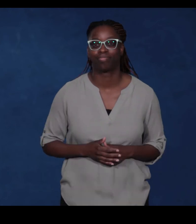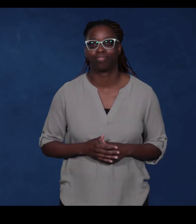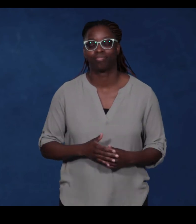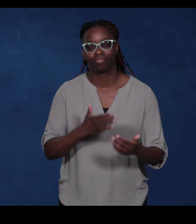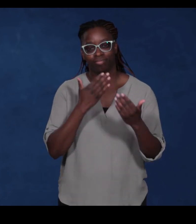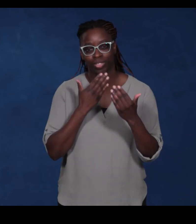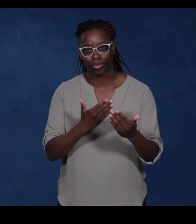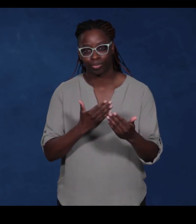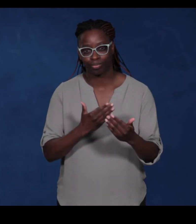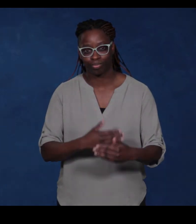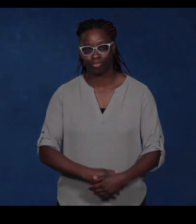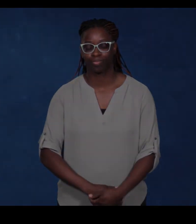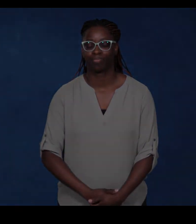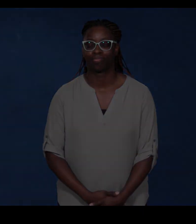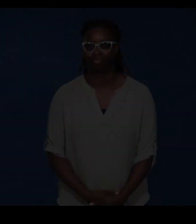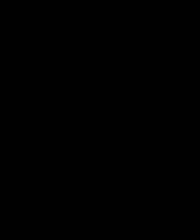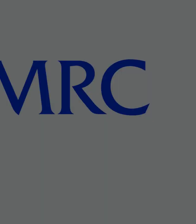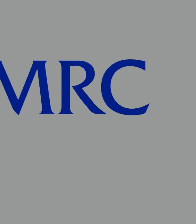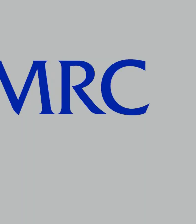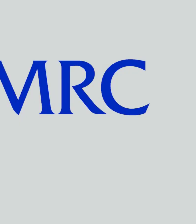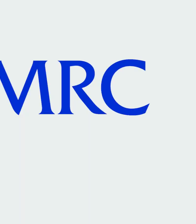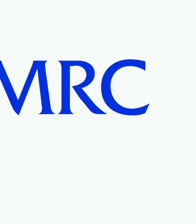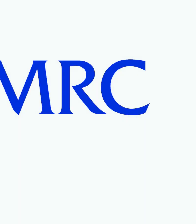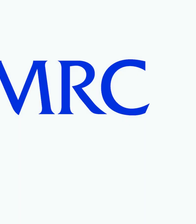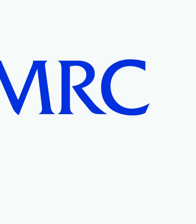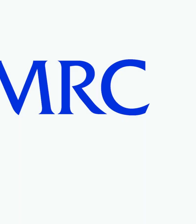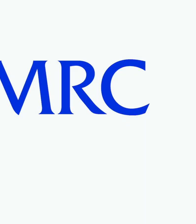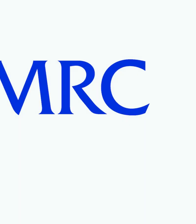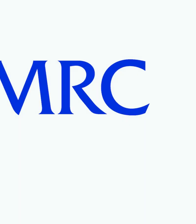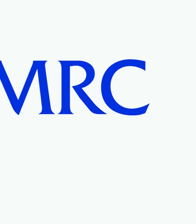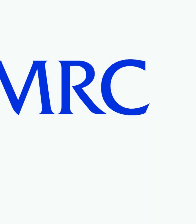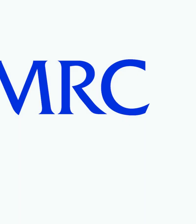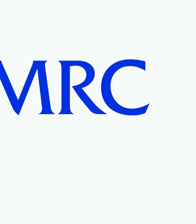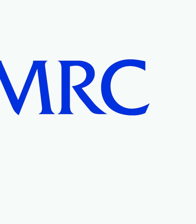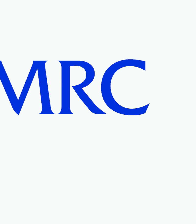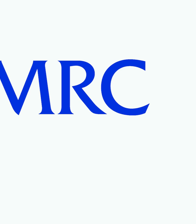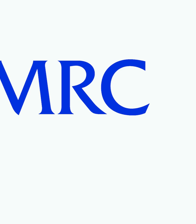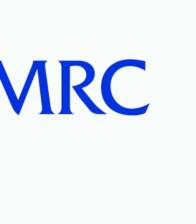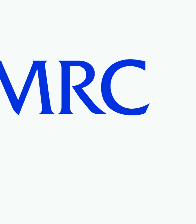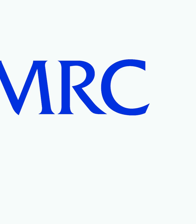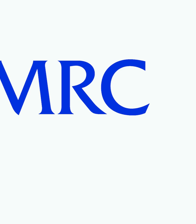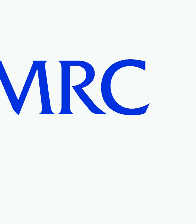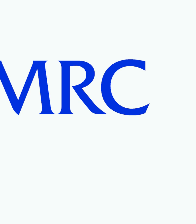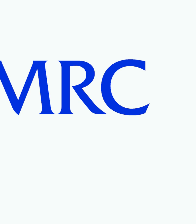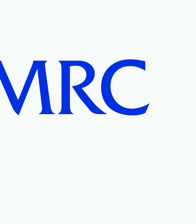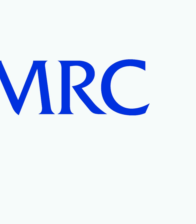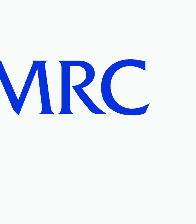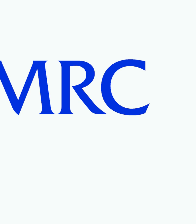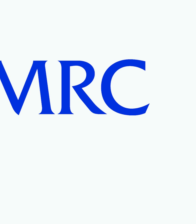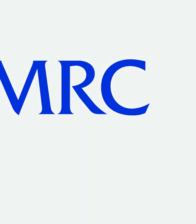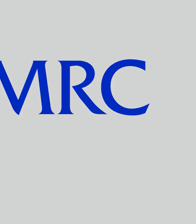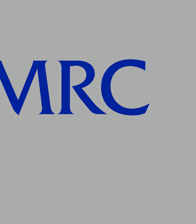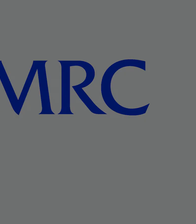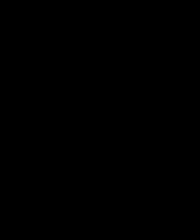MRC, the Massachusetts Rehabilitation Commission